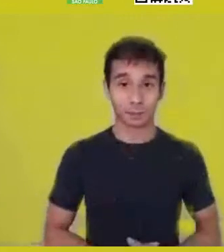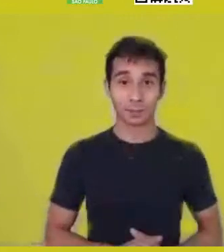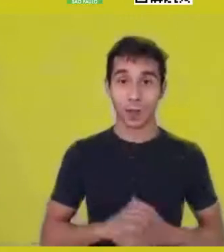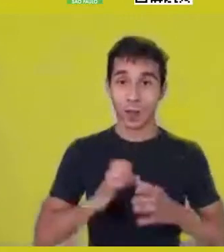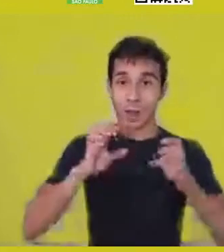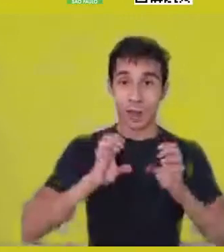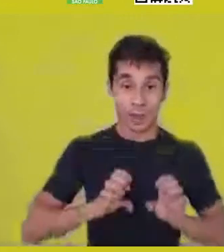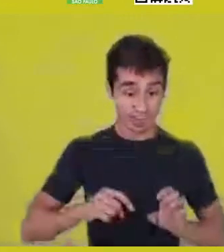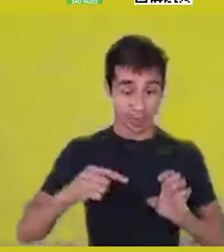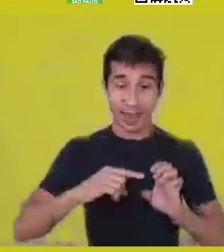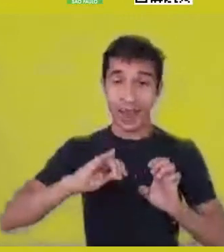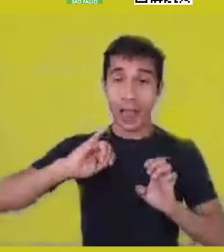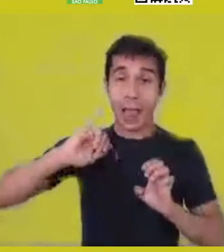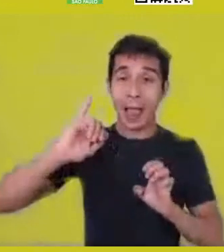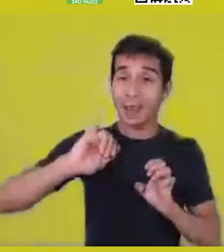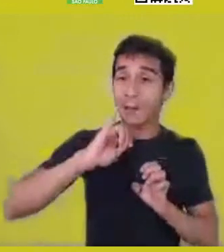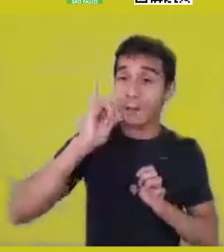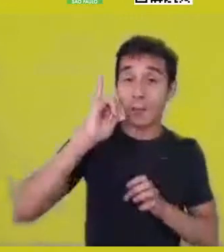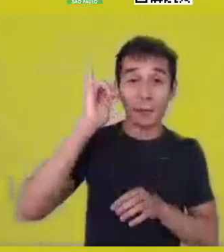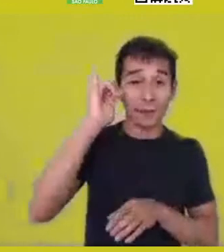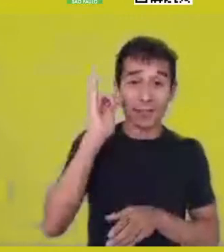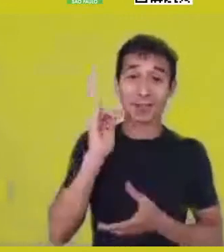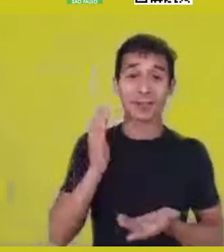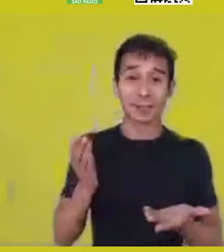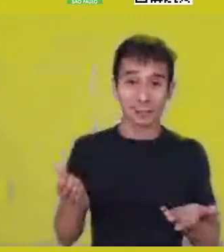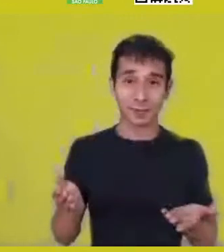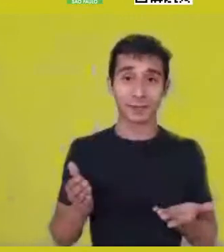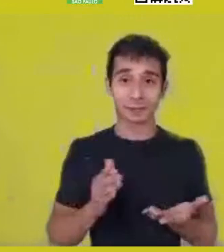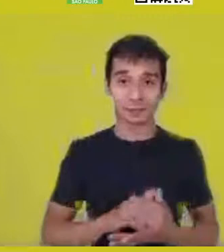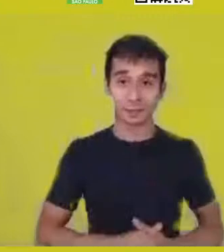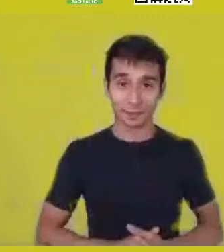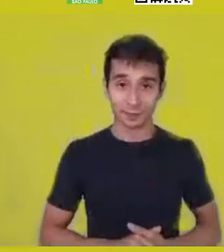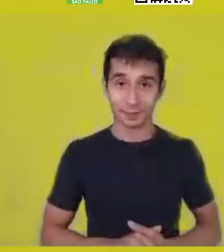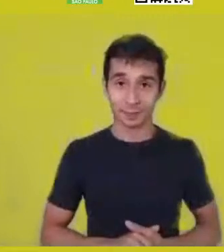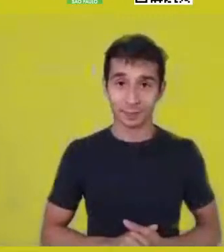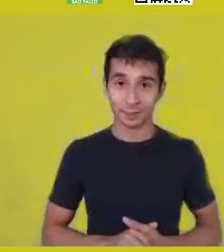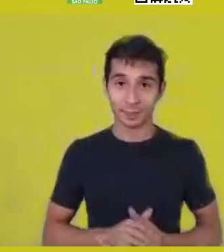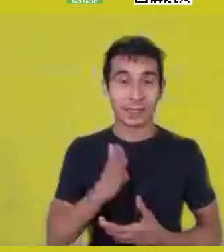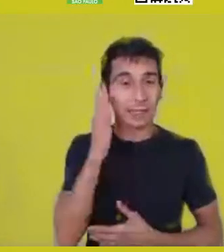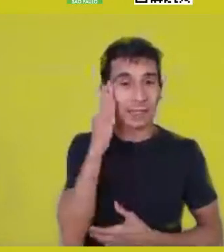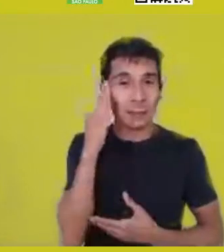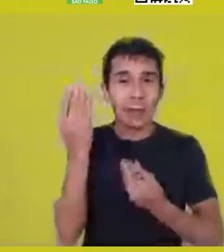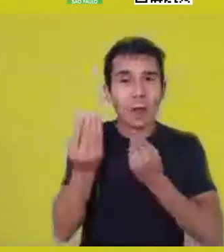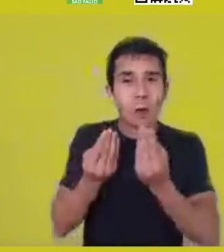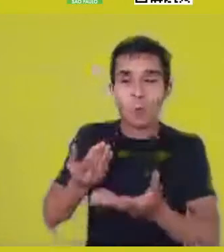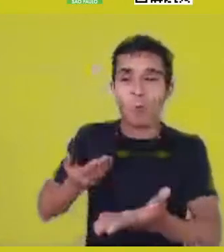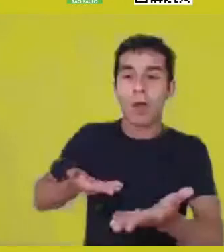meaning, they have a dwelling place of possible relations